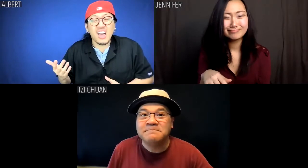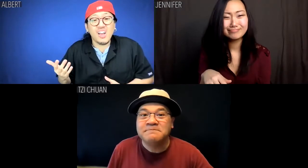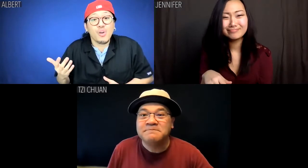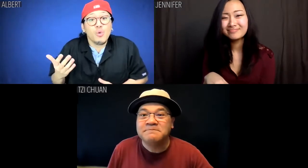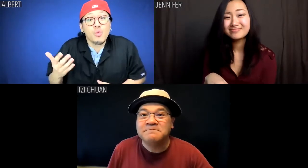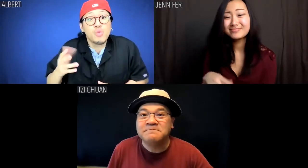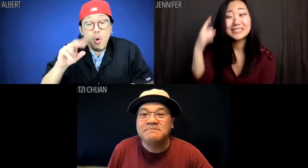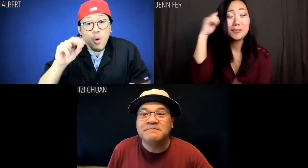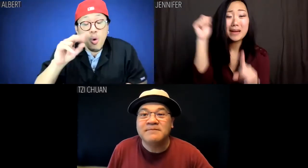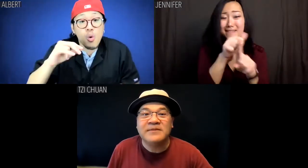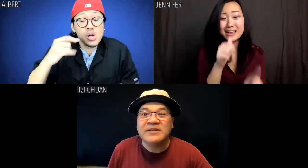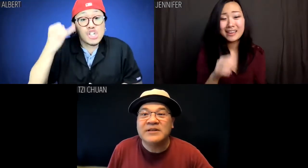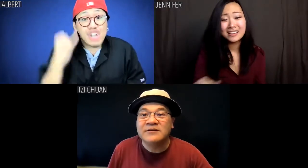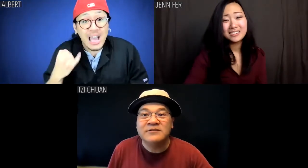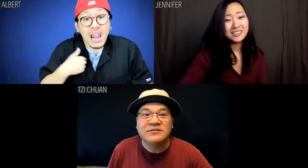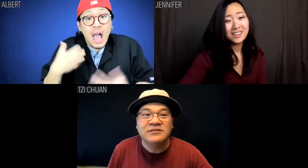Jennifer: That's just a placebo effect.